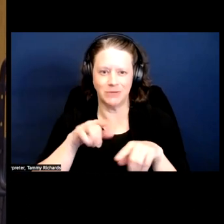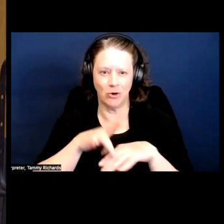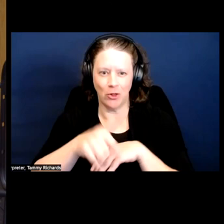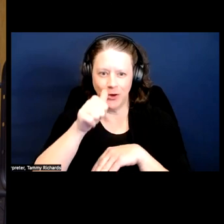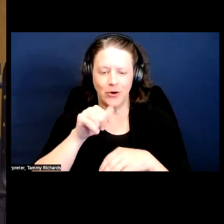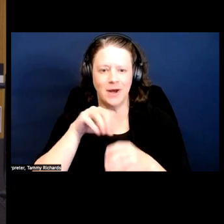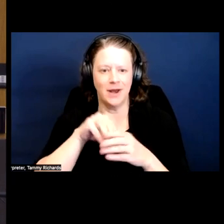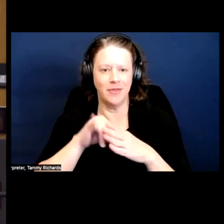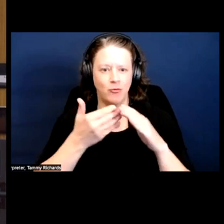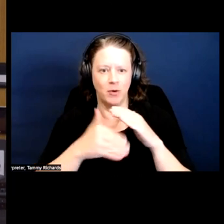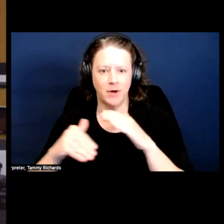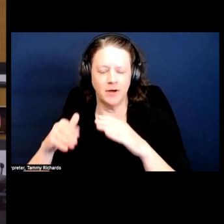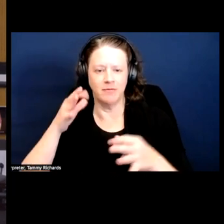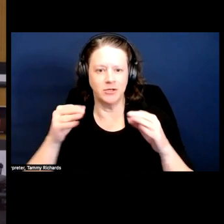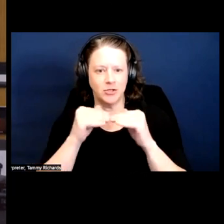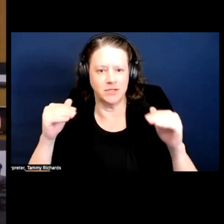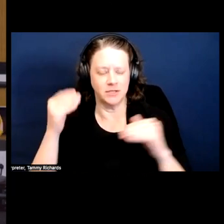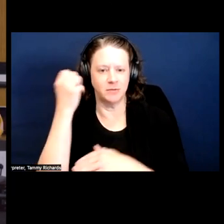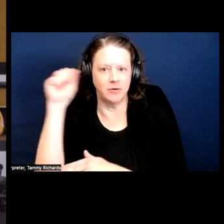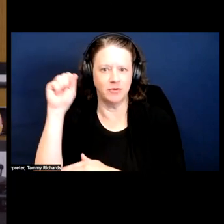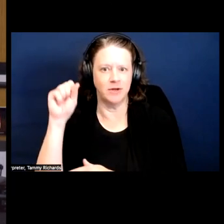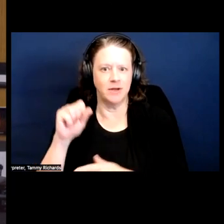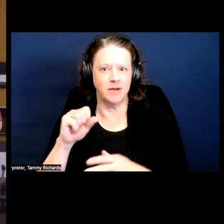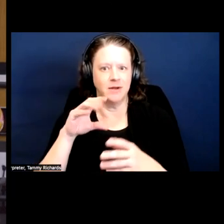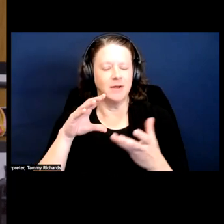in the reproductive justice movement, which to me is a black lives movement, like folks